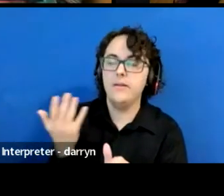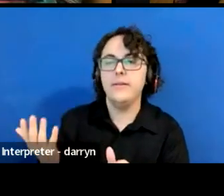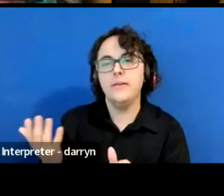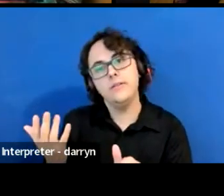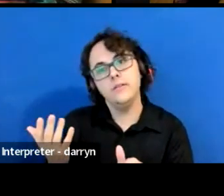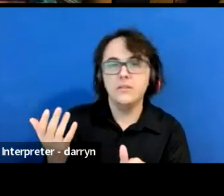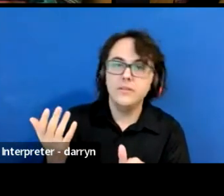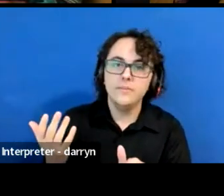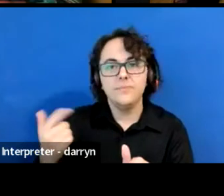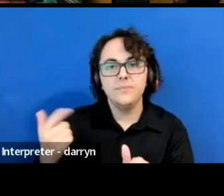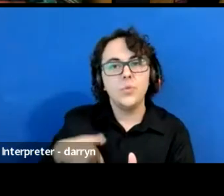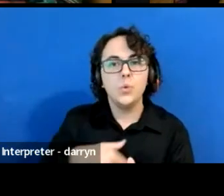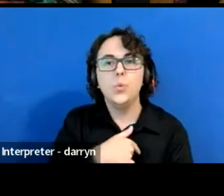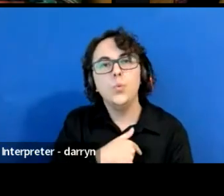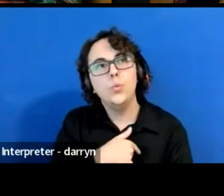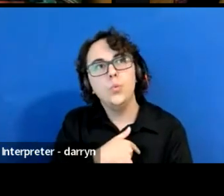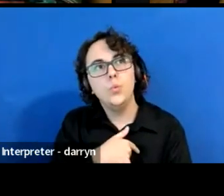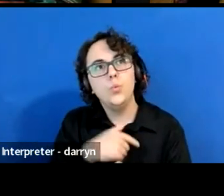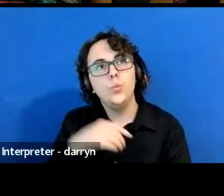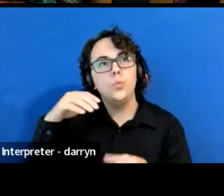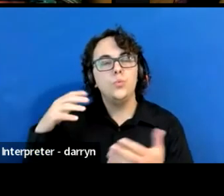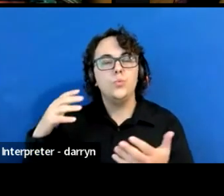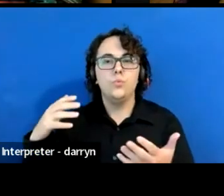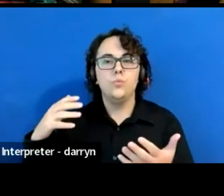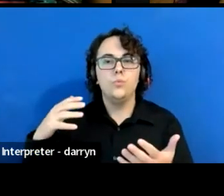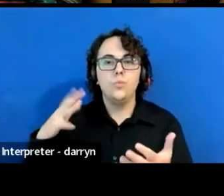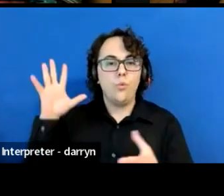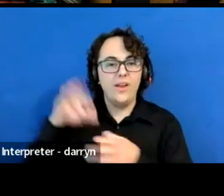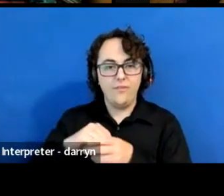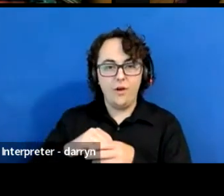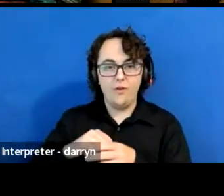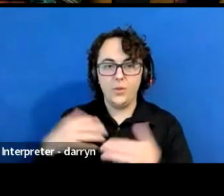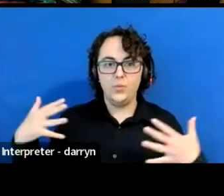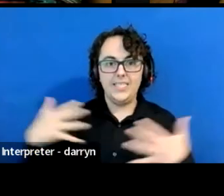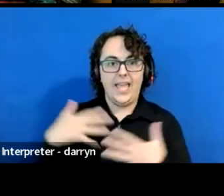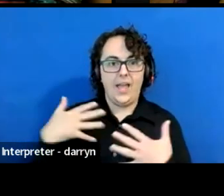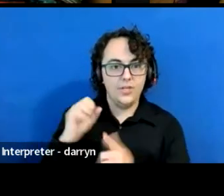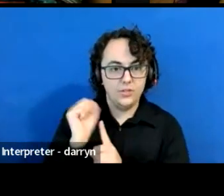we're in a very scary situation right now, with where the earth is, right.